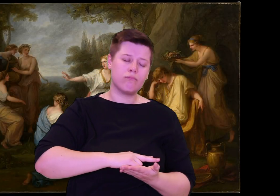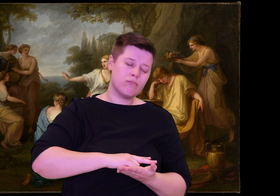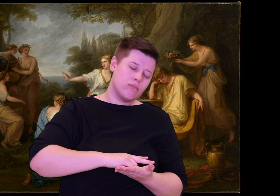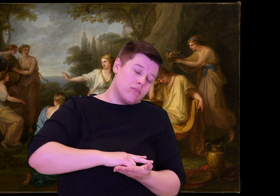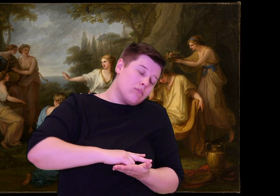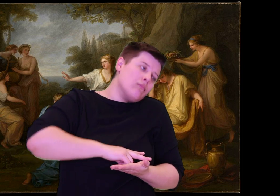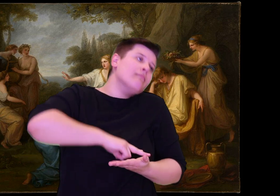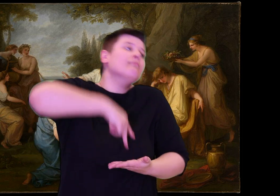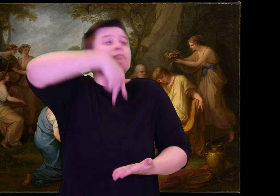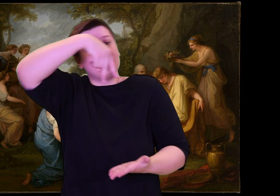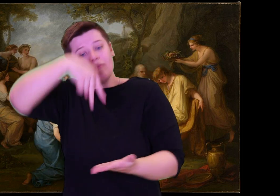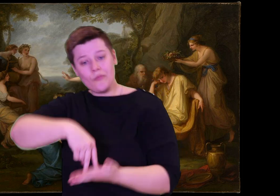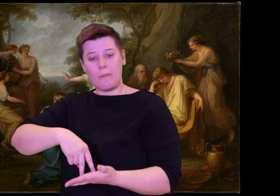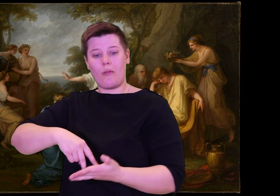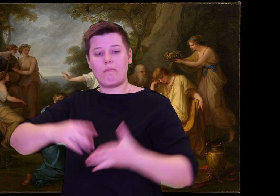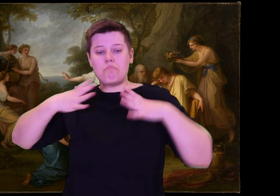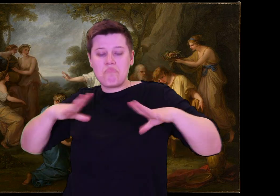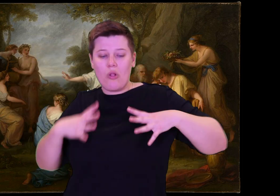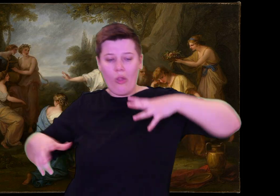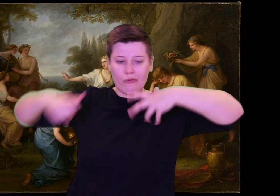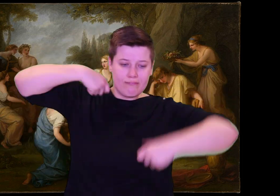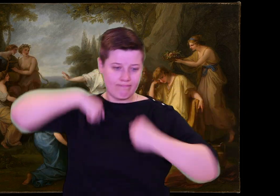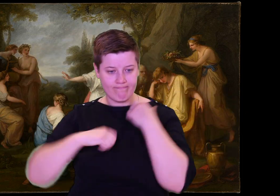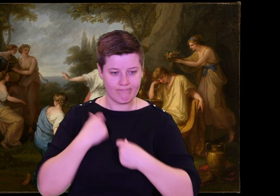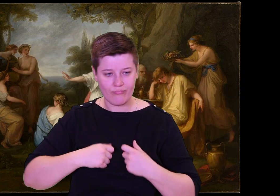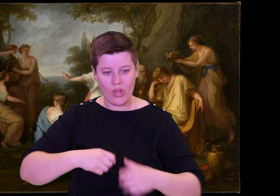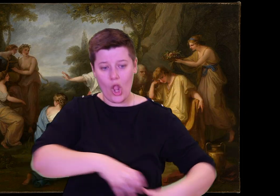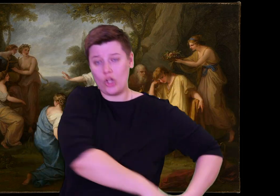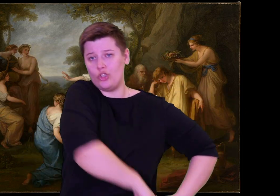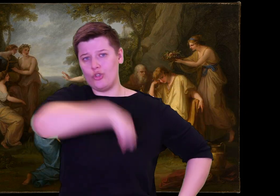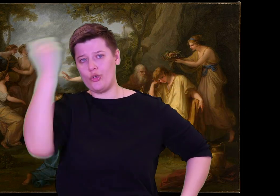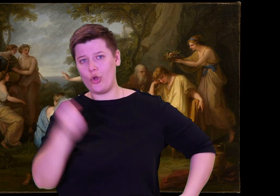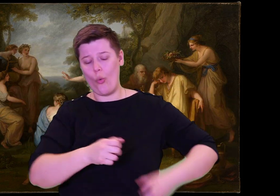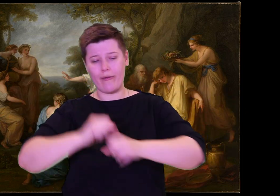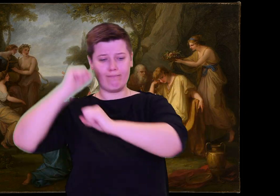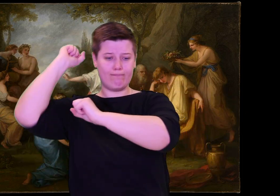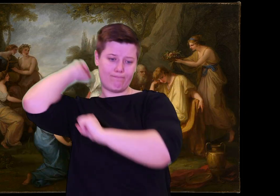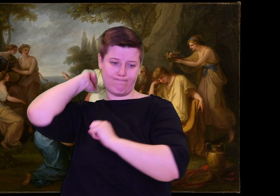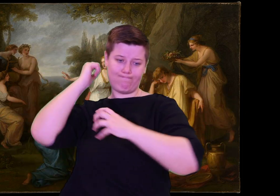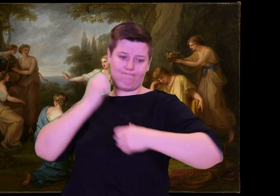back to home to sleep. Telemachus' bedroom had been built above the